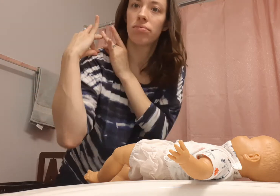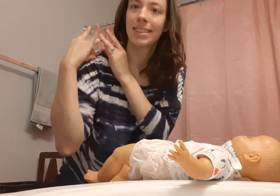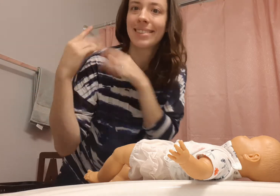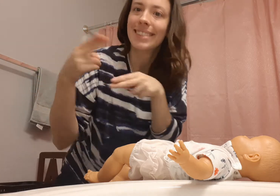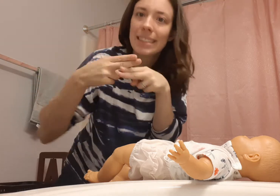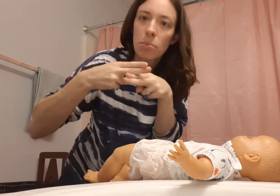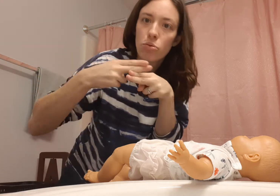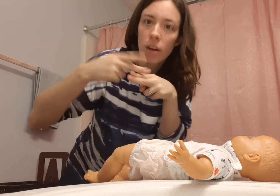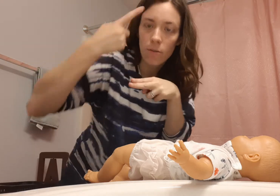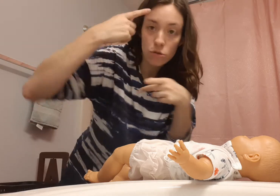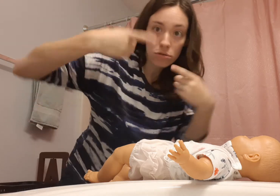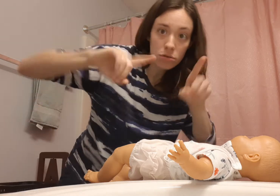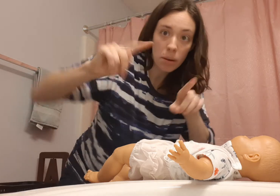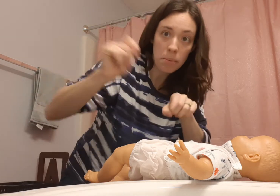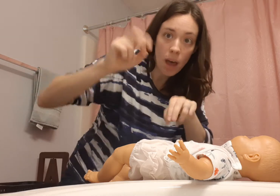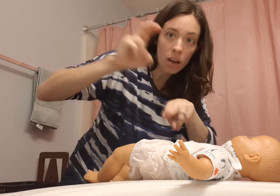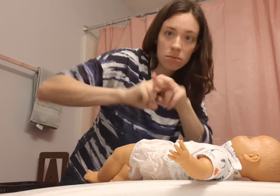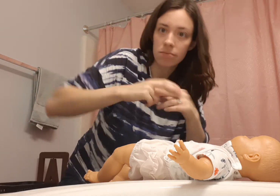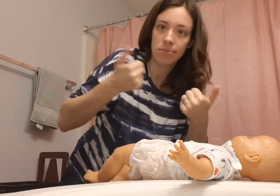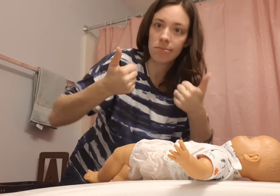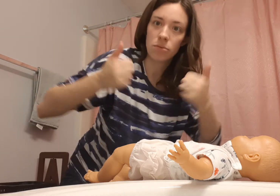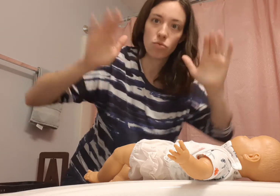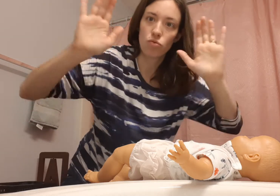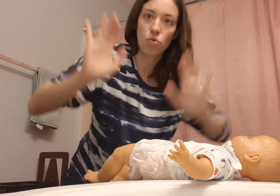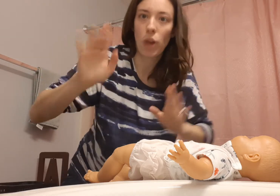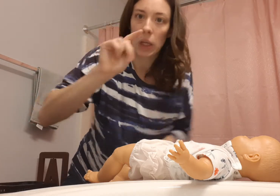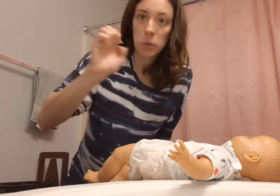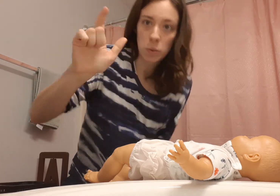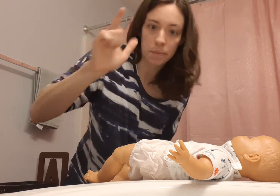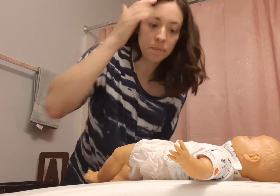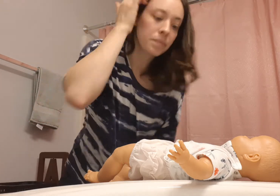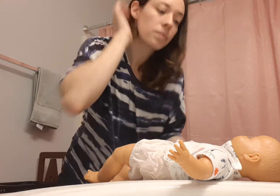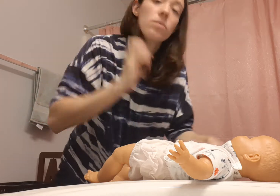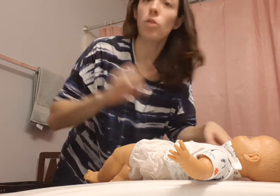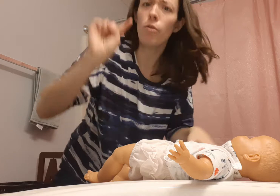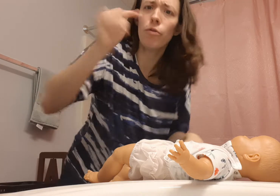But snapping it temporarily for the potty is awesome.